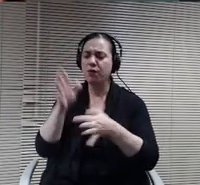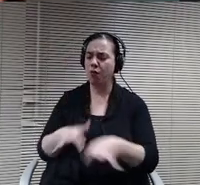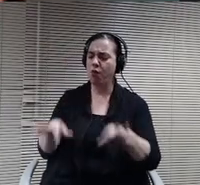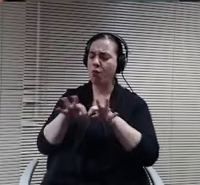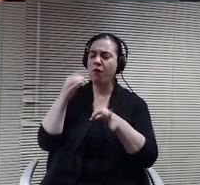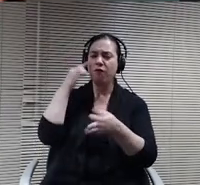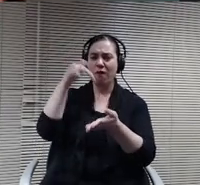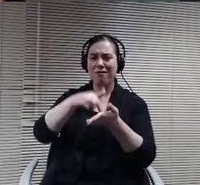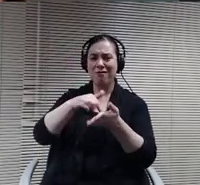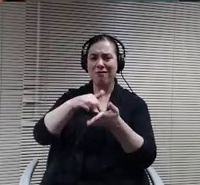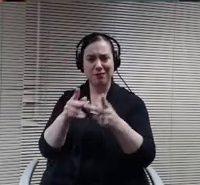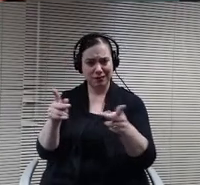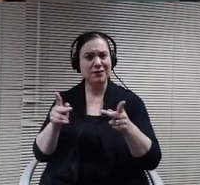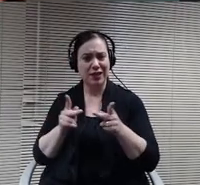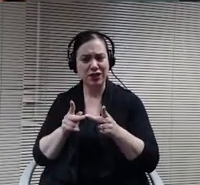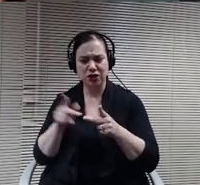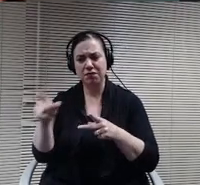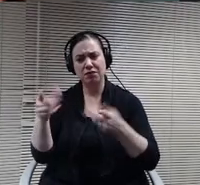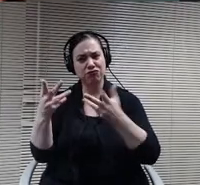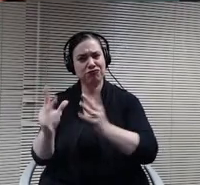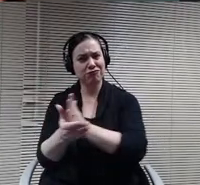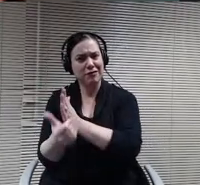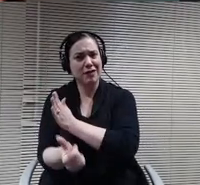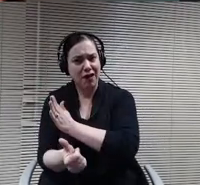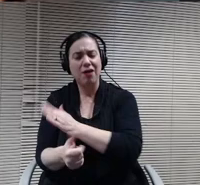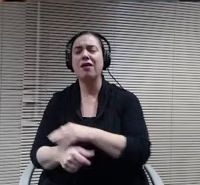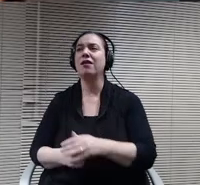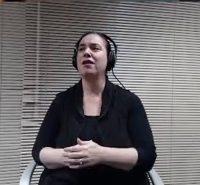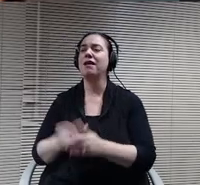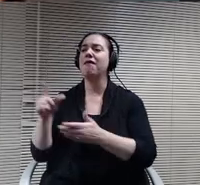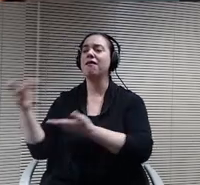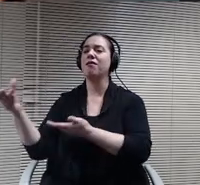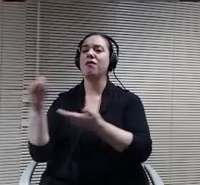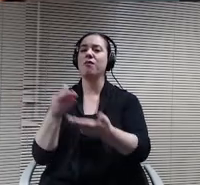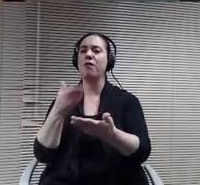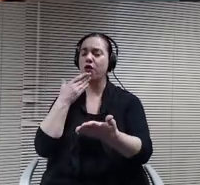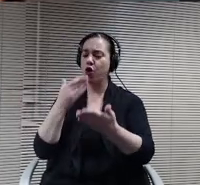of Clerk John has. He also brings a good lens to the board